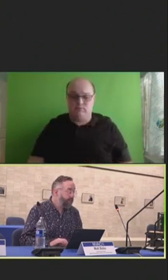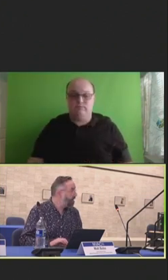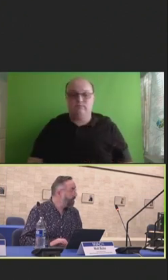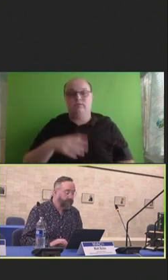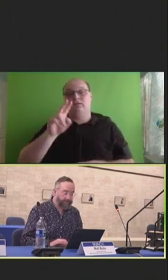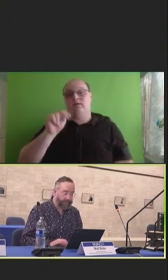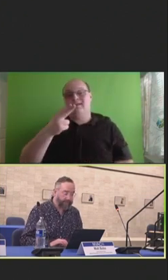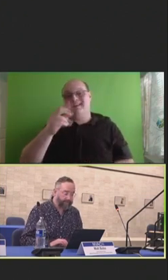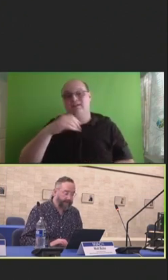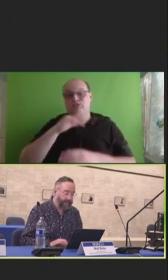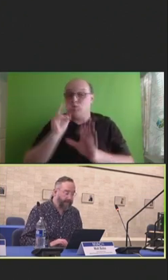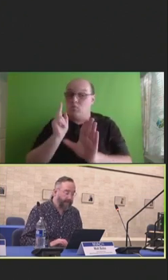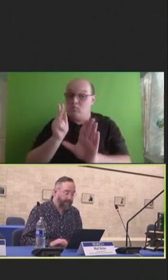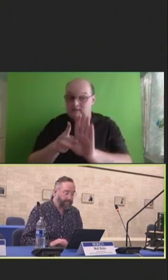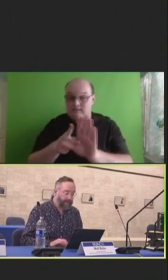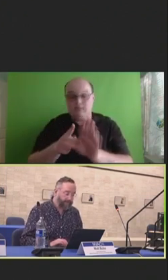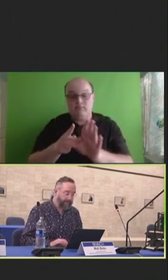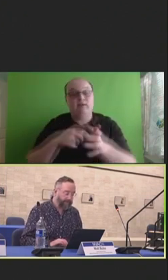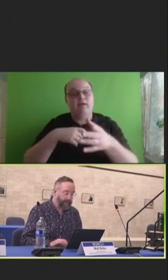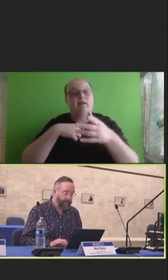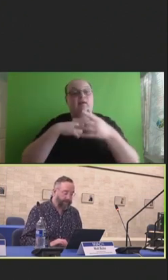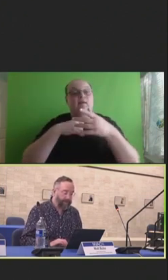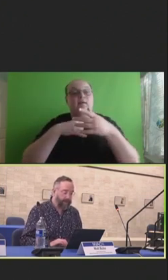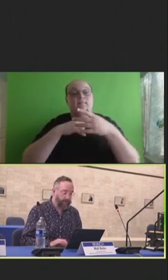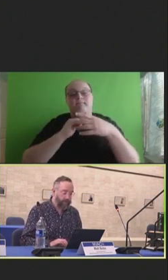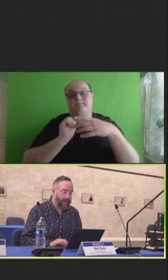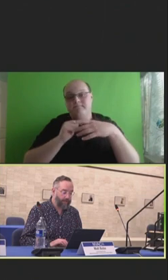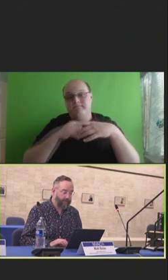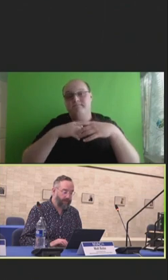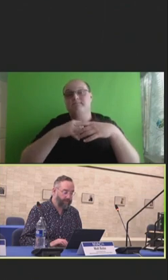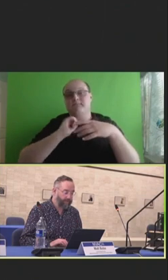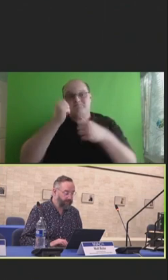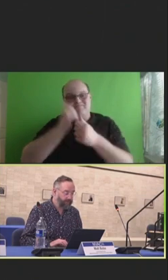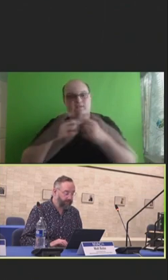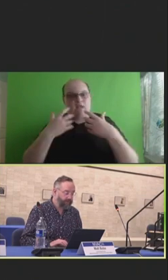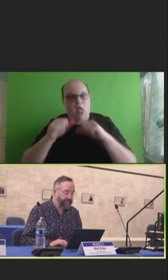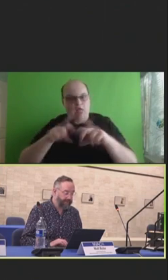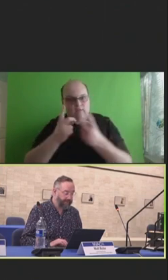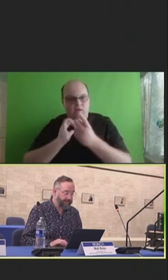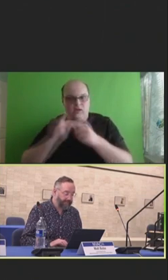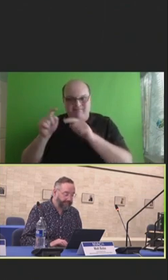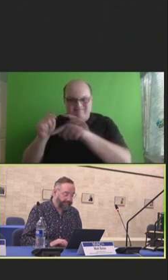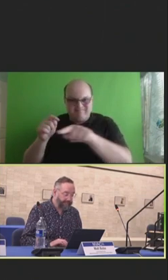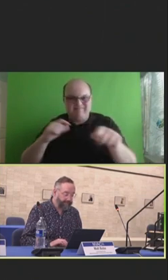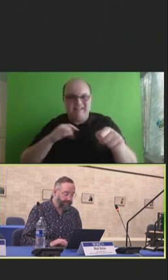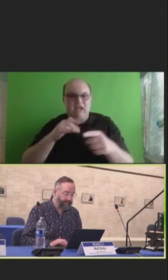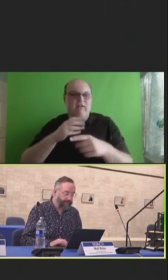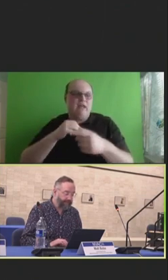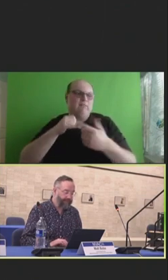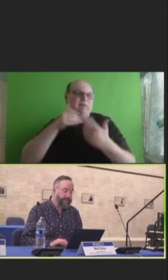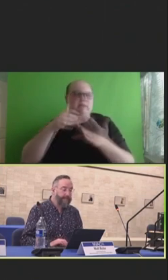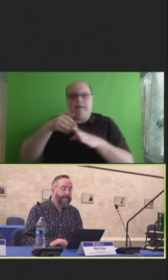NACCHO continues to participate in the equipping local health departments to address vaccine hesitancy project.